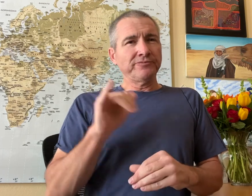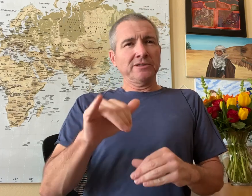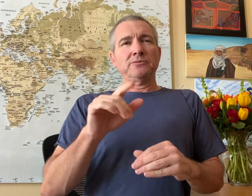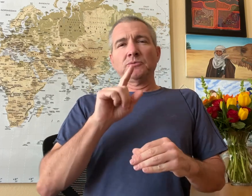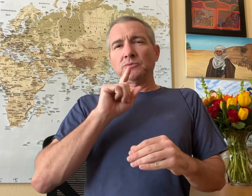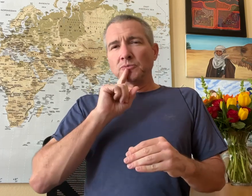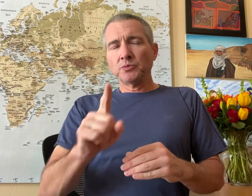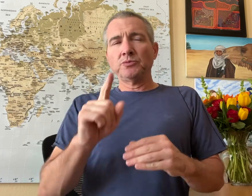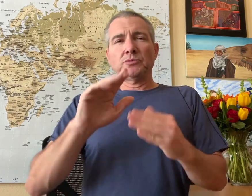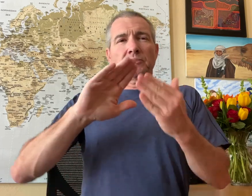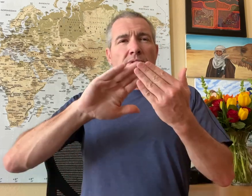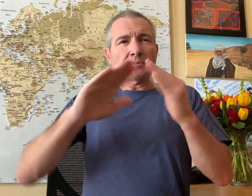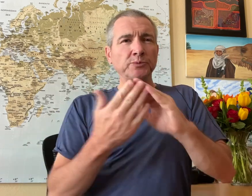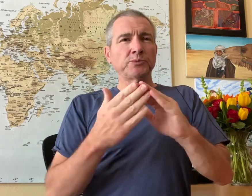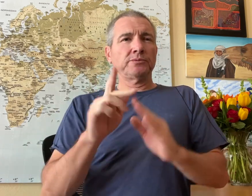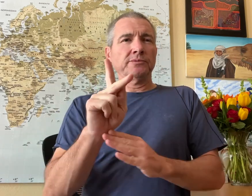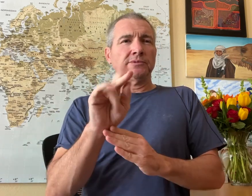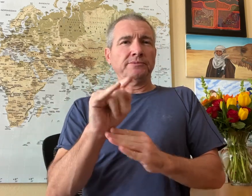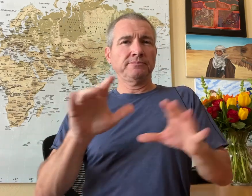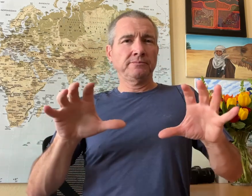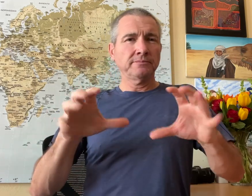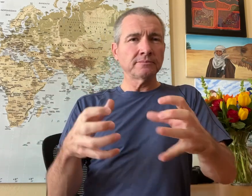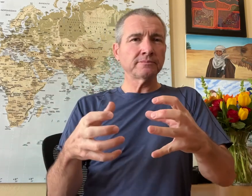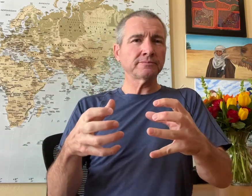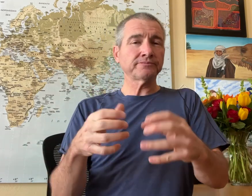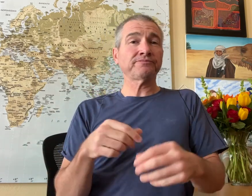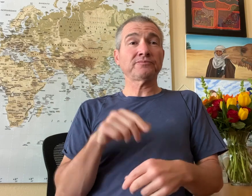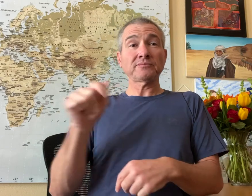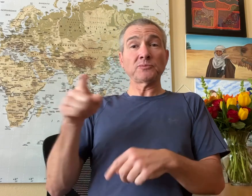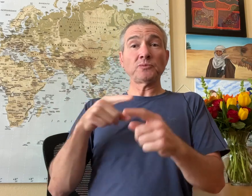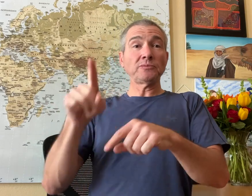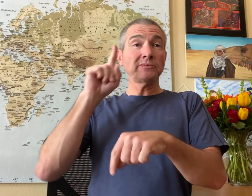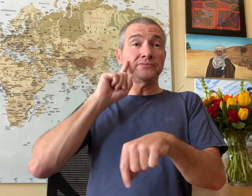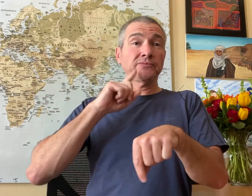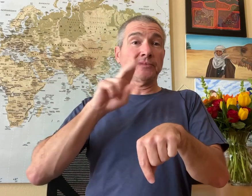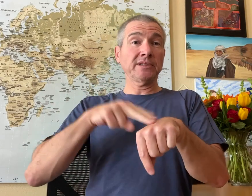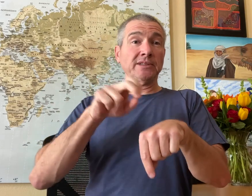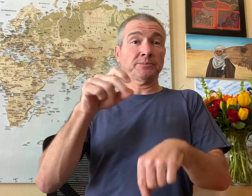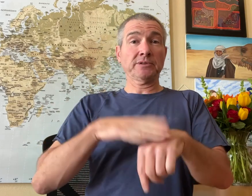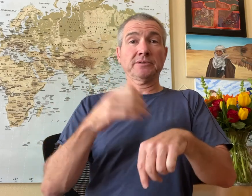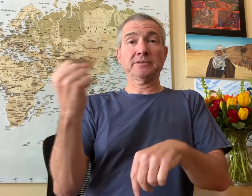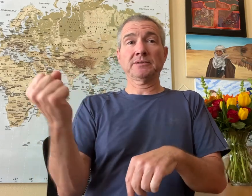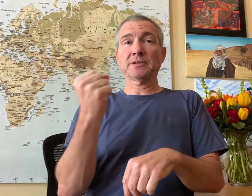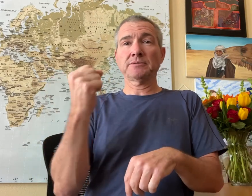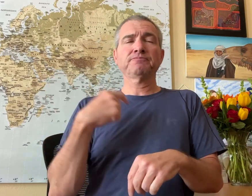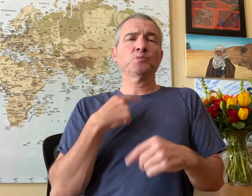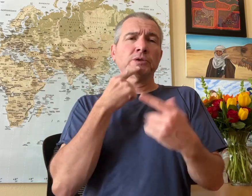That’s a truly tight-knit community. As for the DeafNation Expo on Saturday